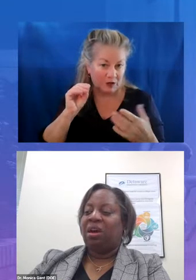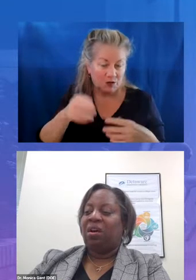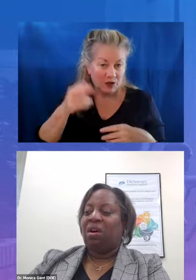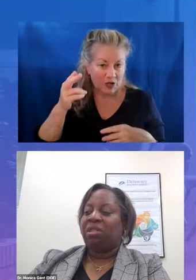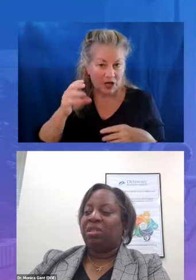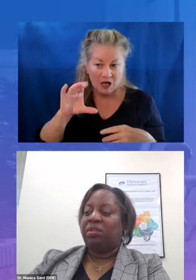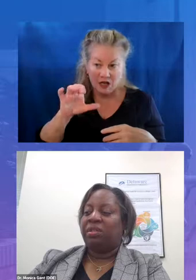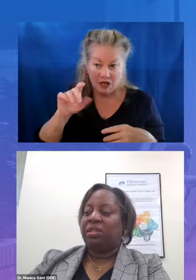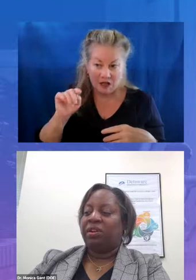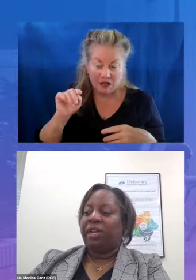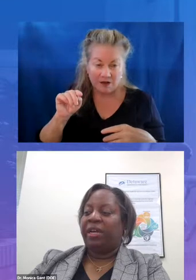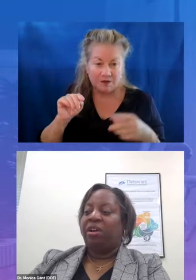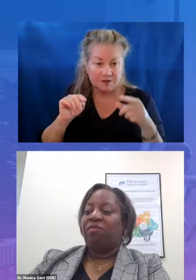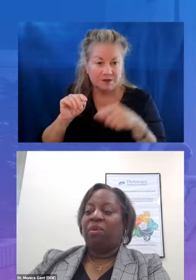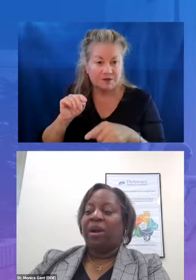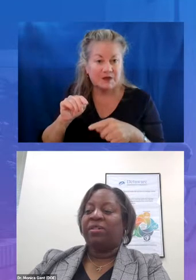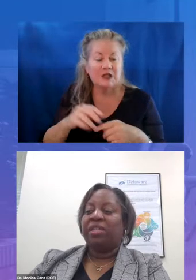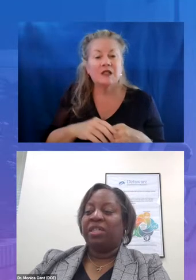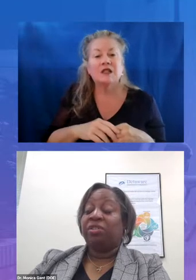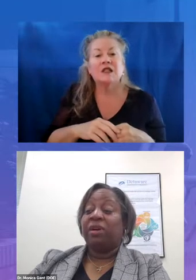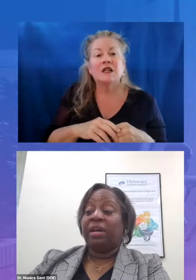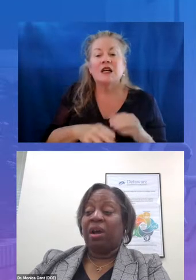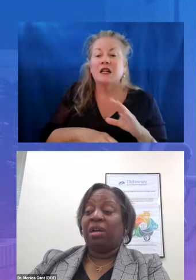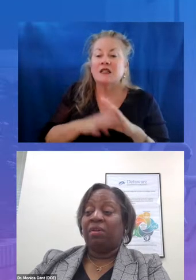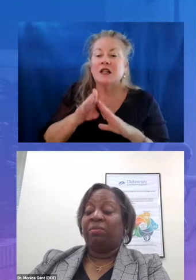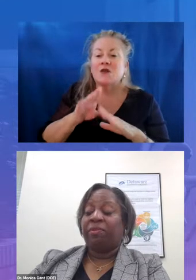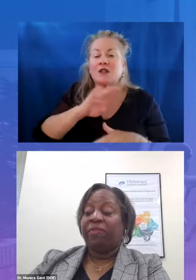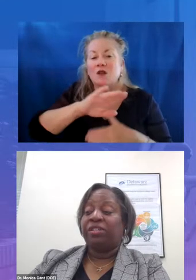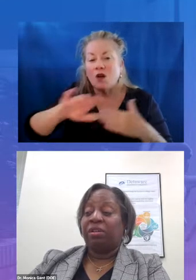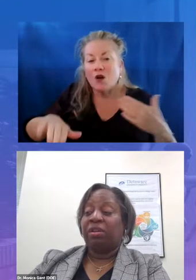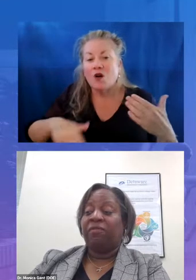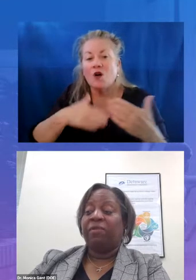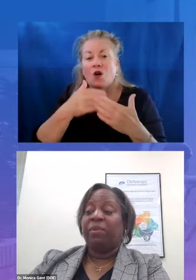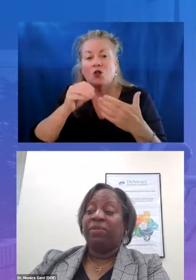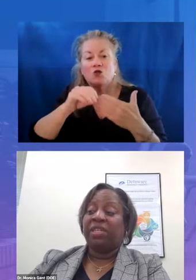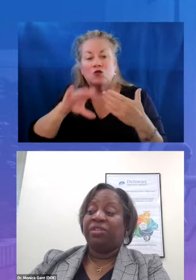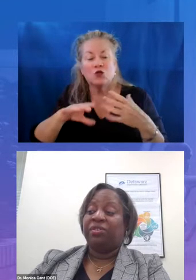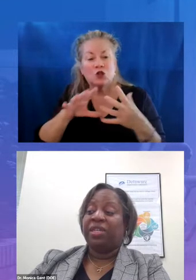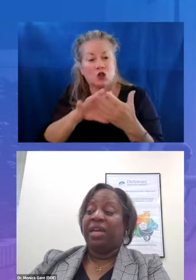all students learning requires initial and ongoing professional learning for both teachers